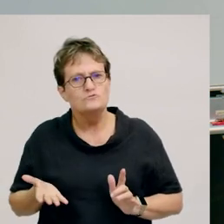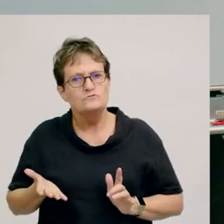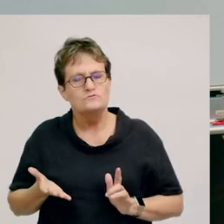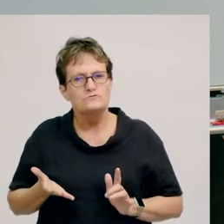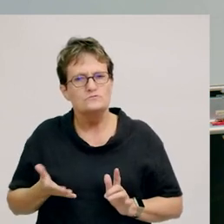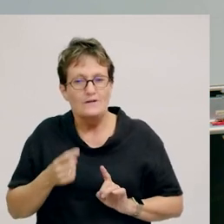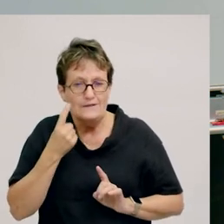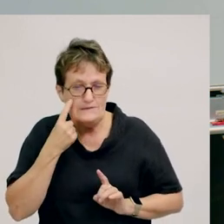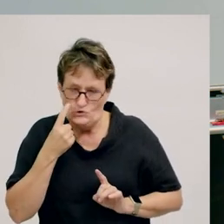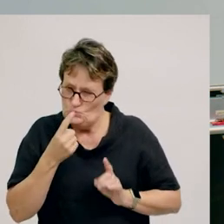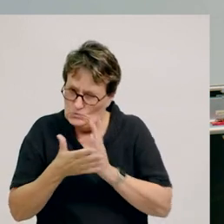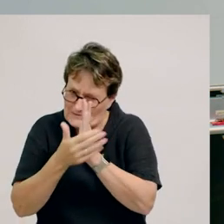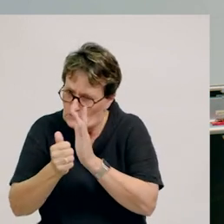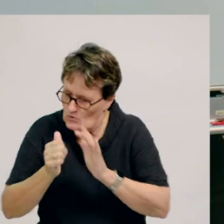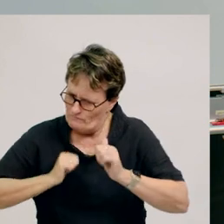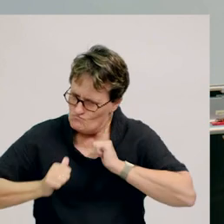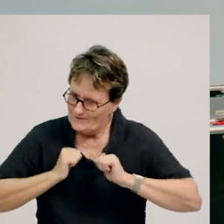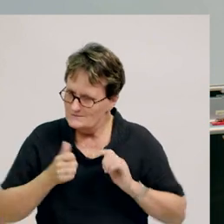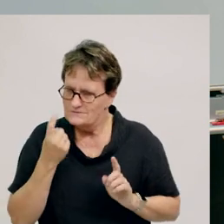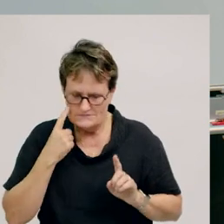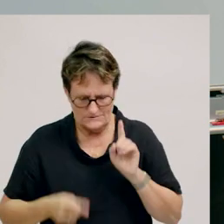It will take a bit of skill. First,